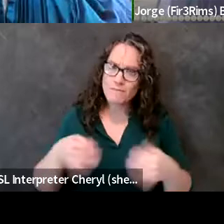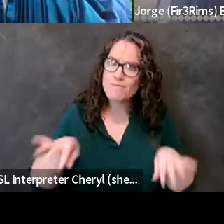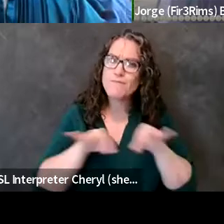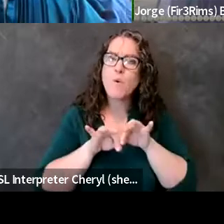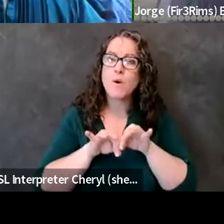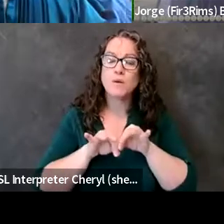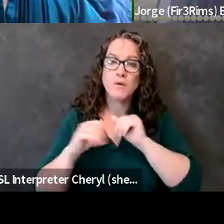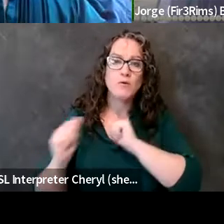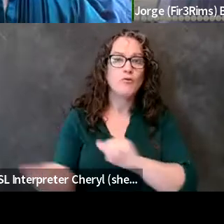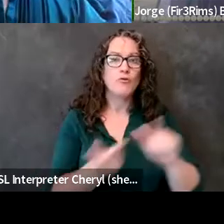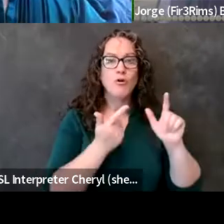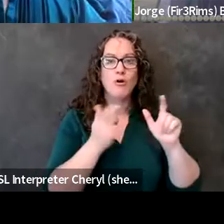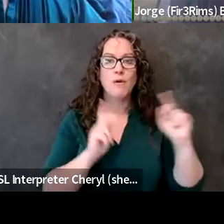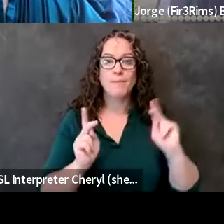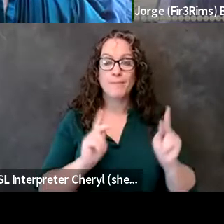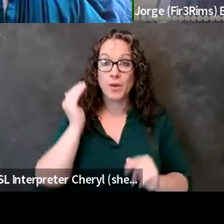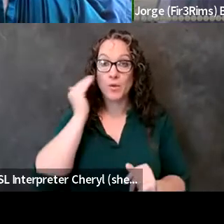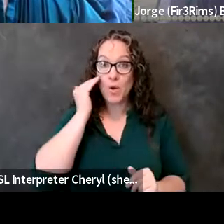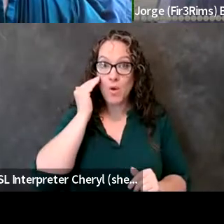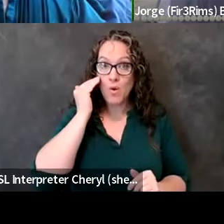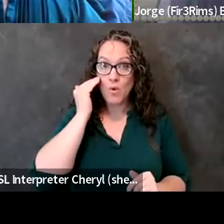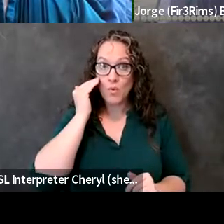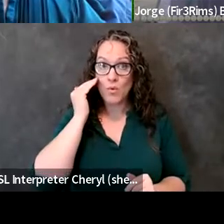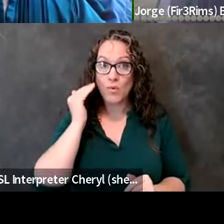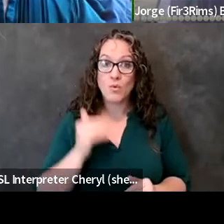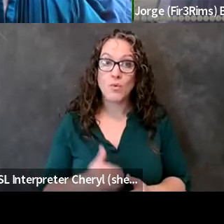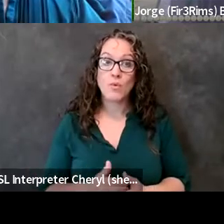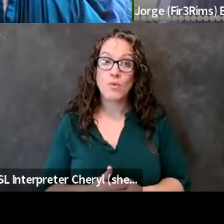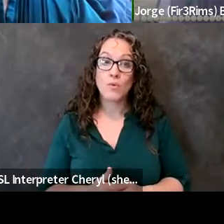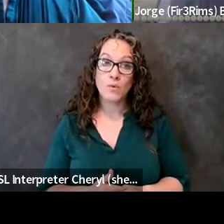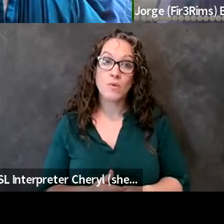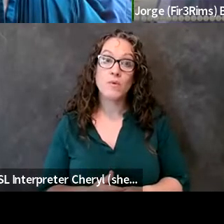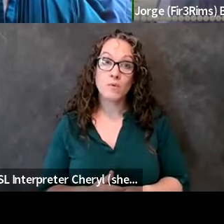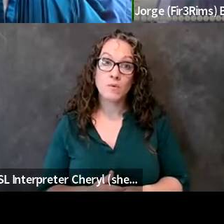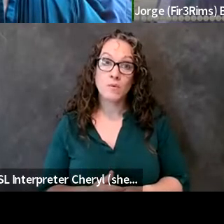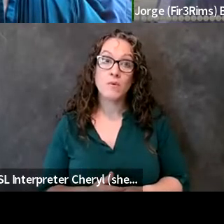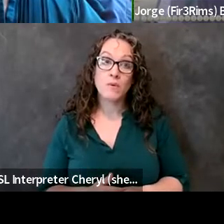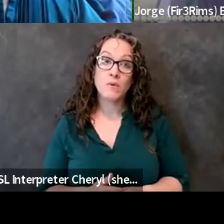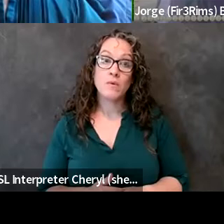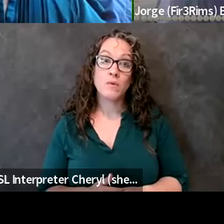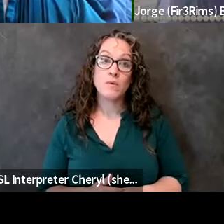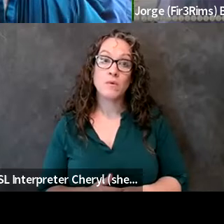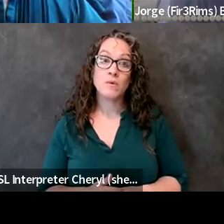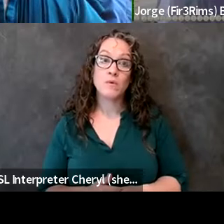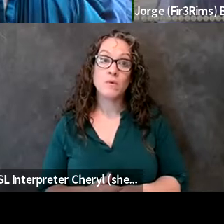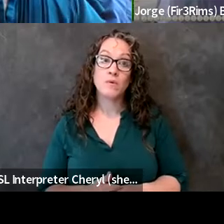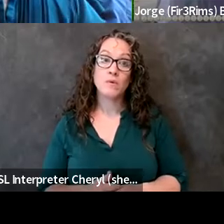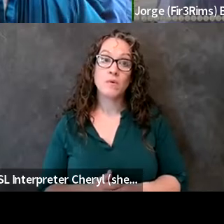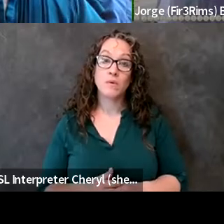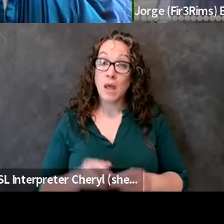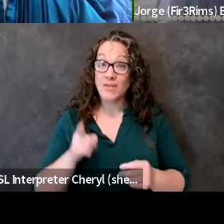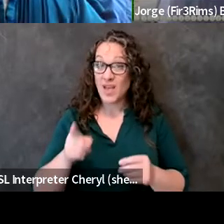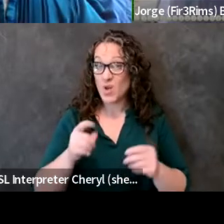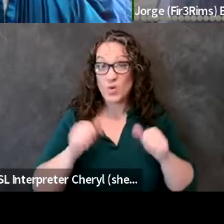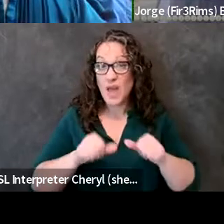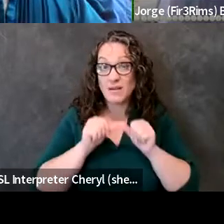that um that you be able to continue to um to do that because when you when you do that you're not